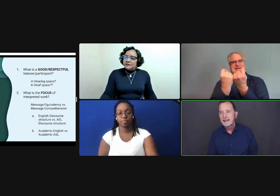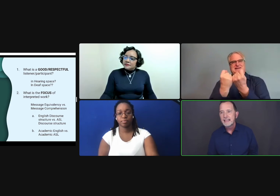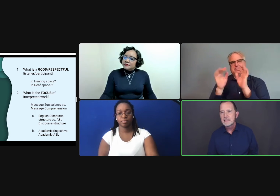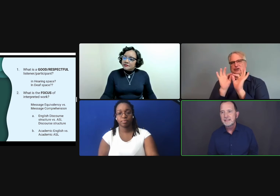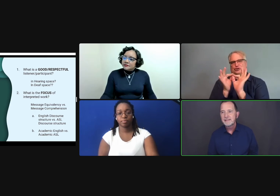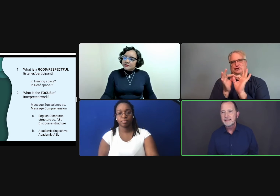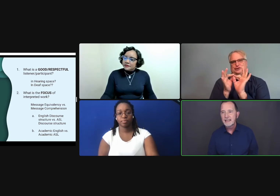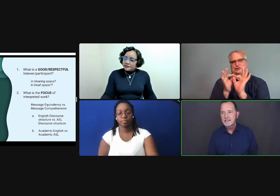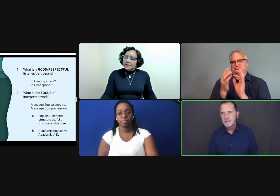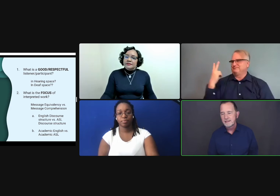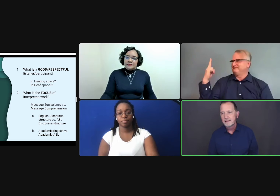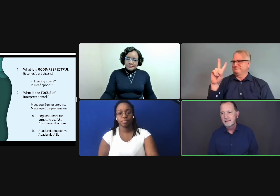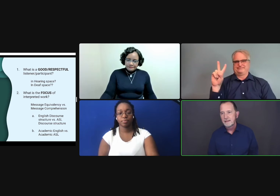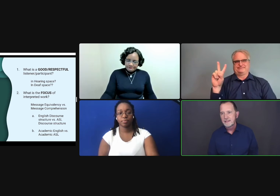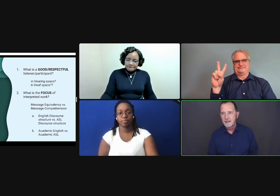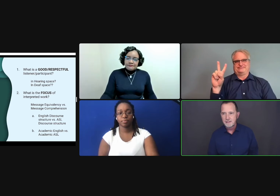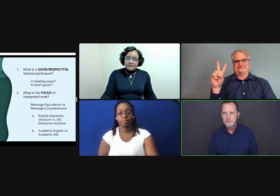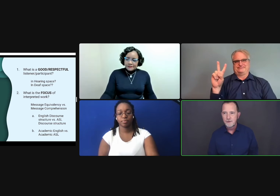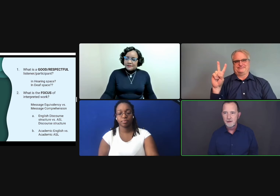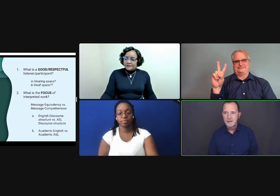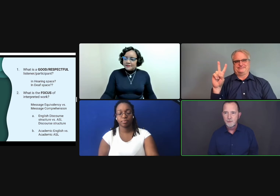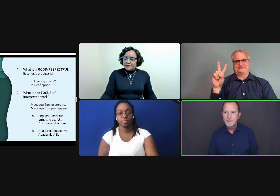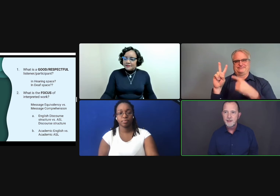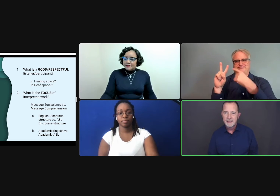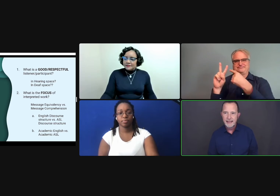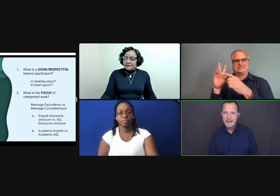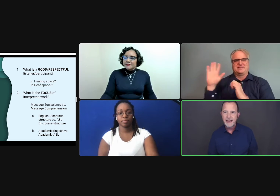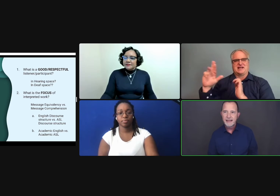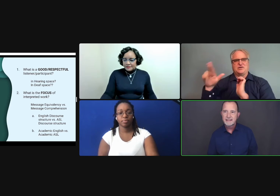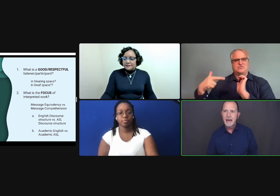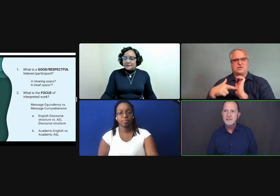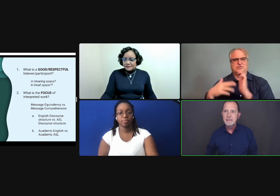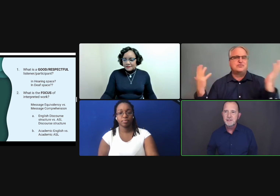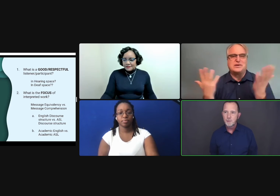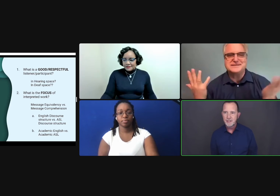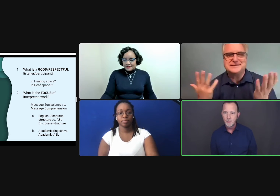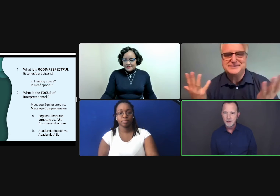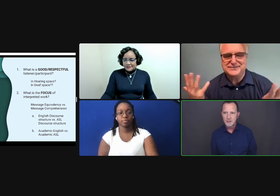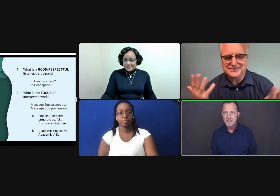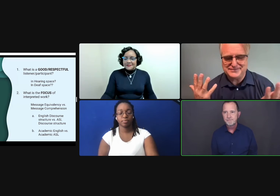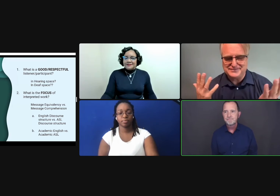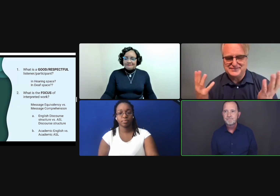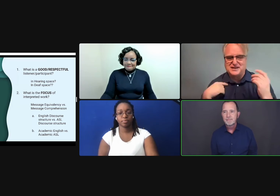That takes me to the next discussion for our webinar today. And that is how team interpreting works